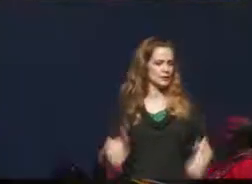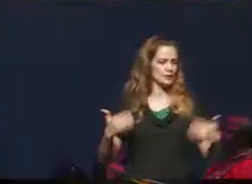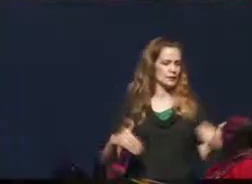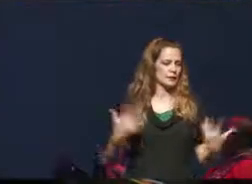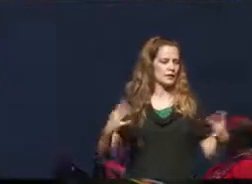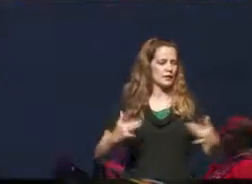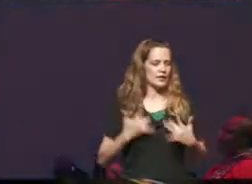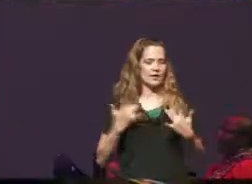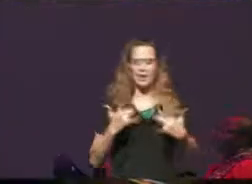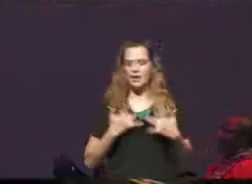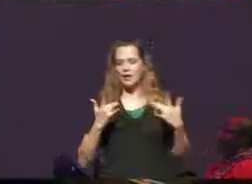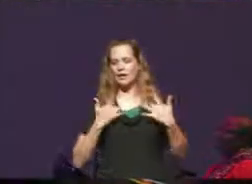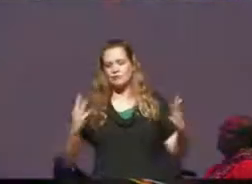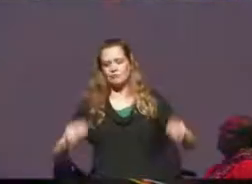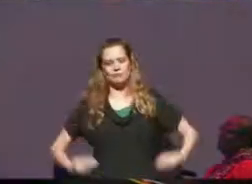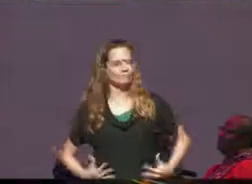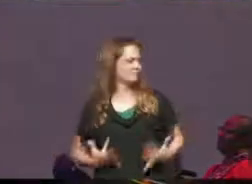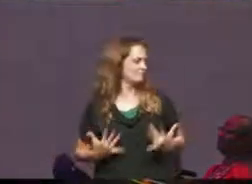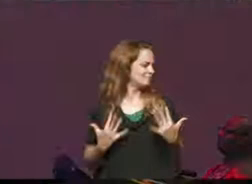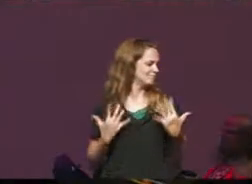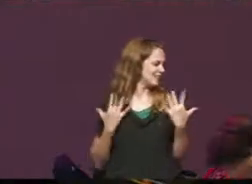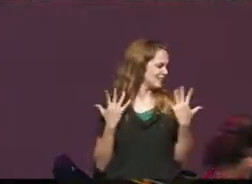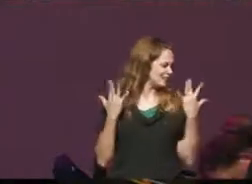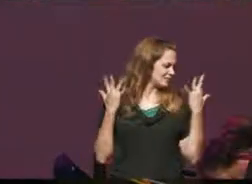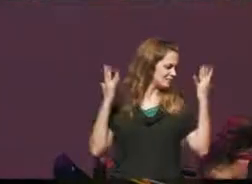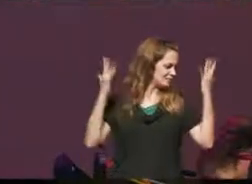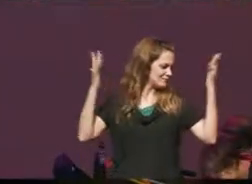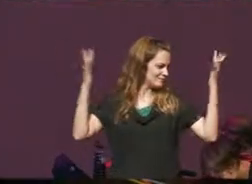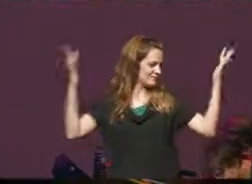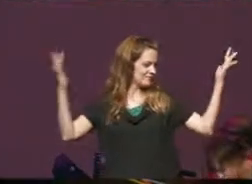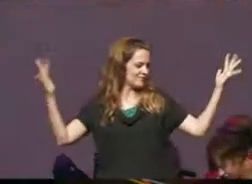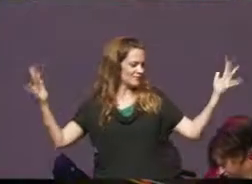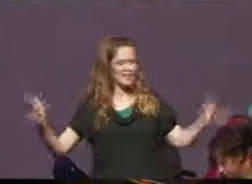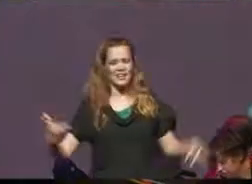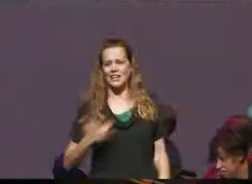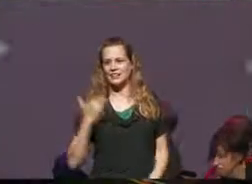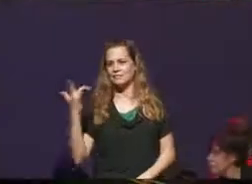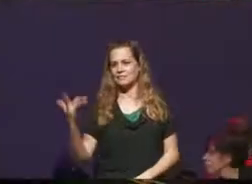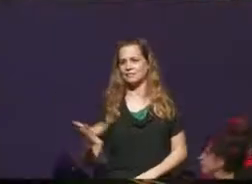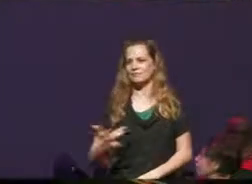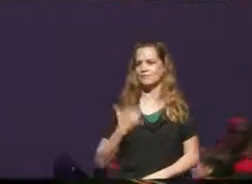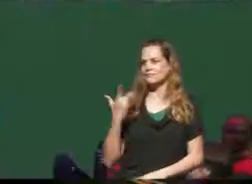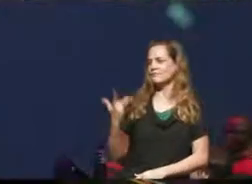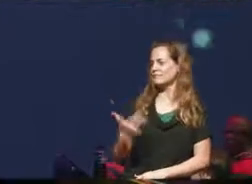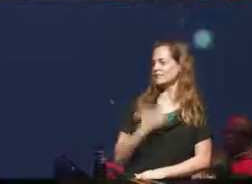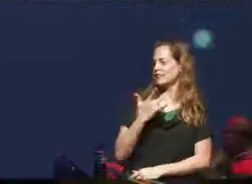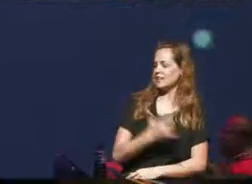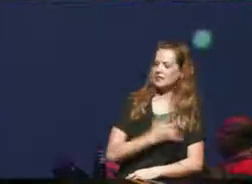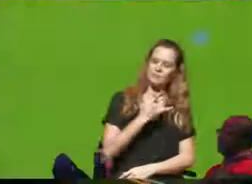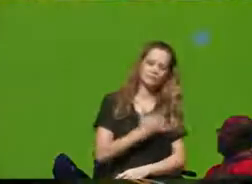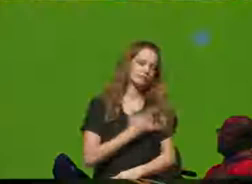feeling feeling feeling feeling